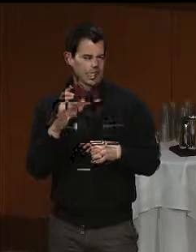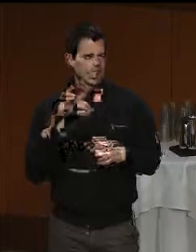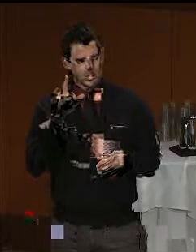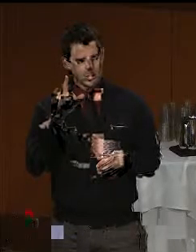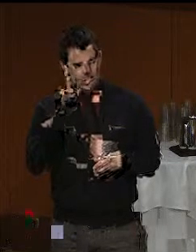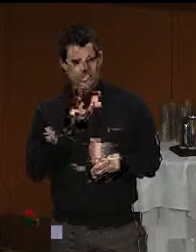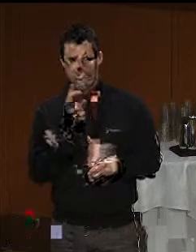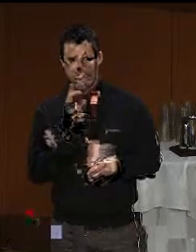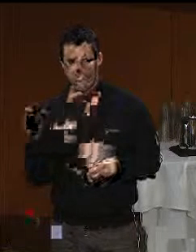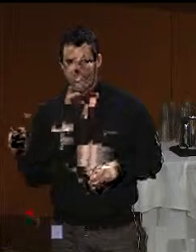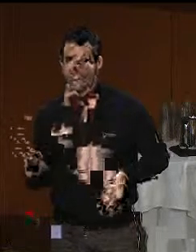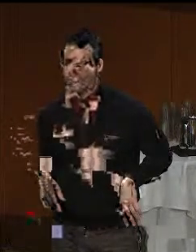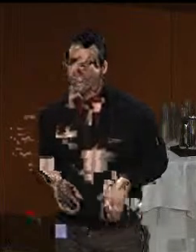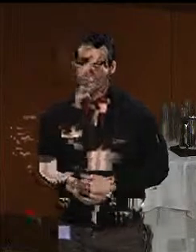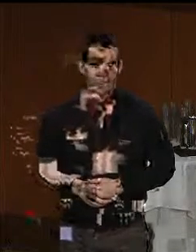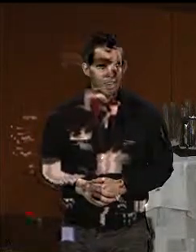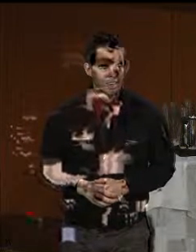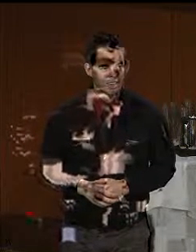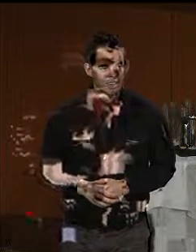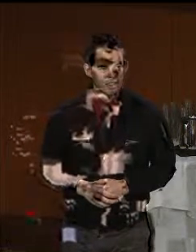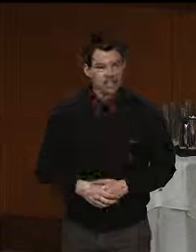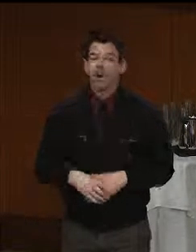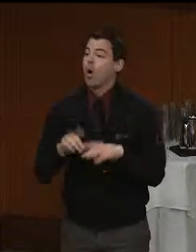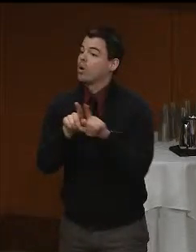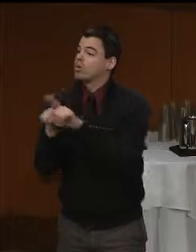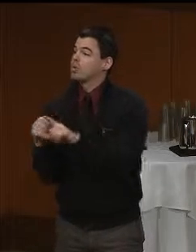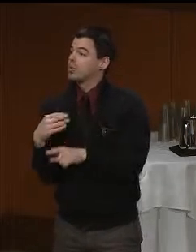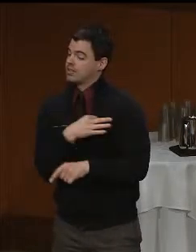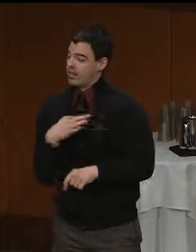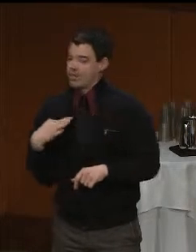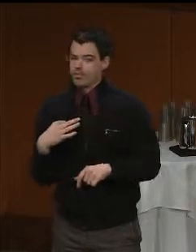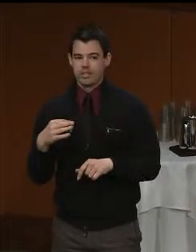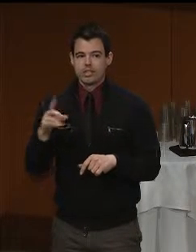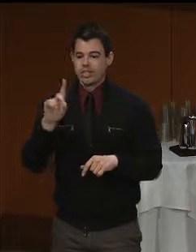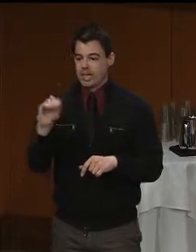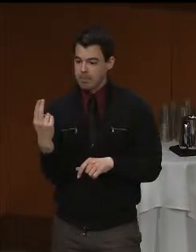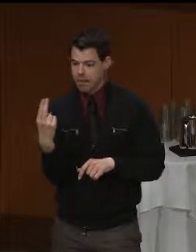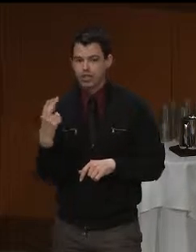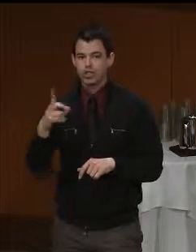As you heard there's also staff from the Departments of Mental Health and Public Health, including